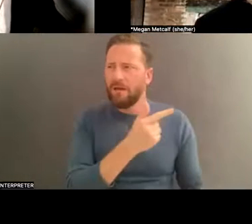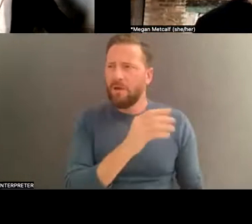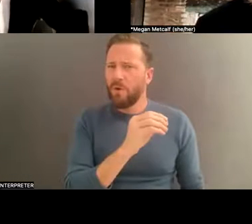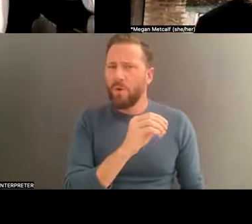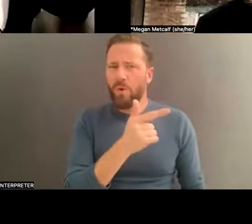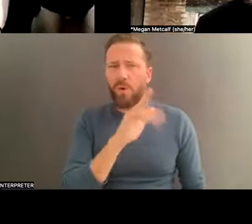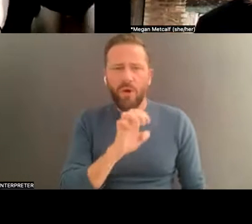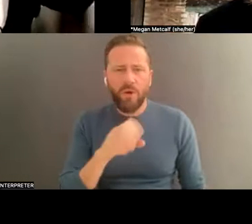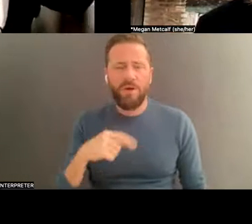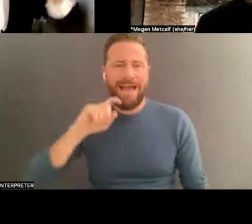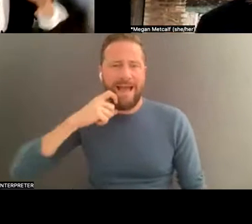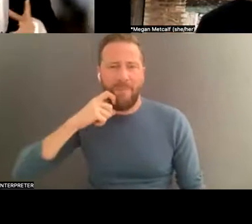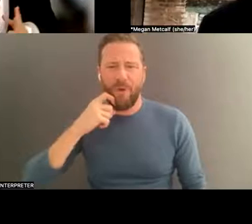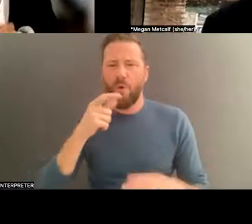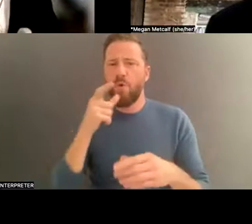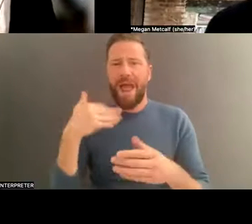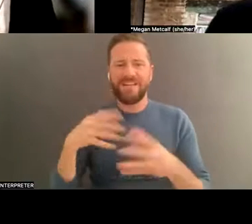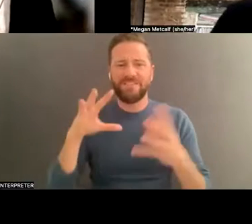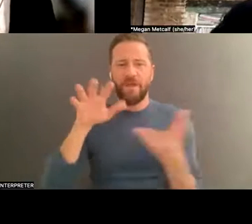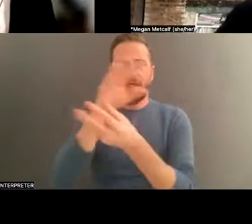, they can grab your content.